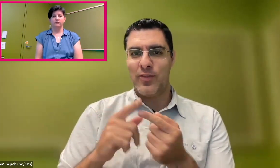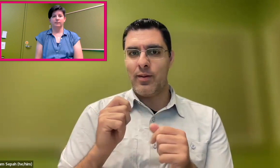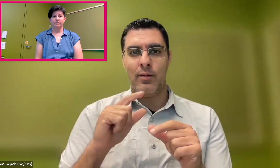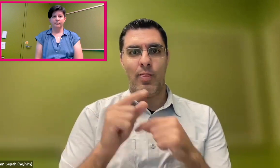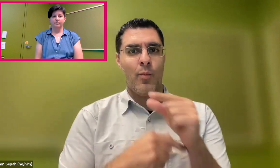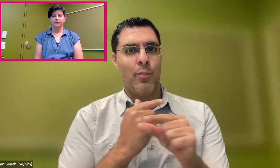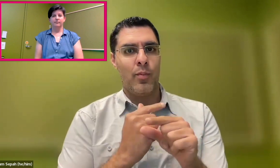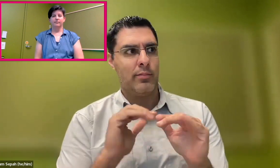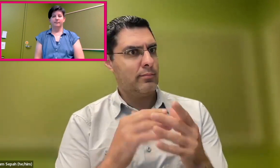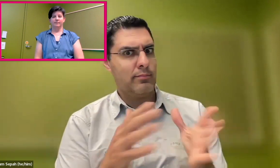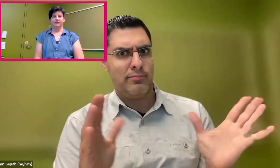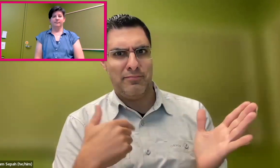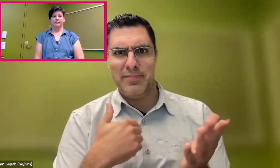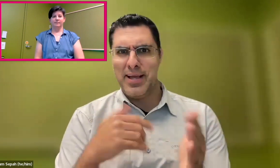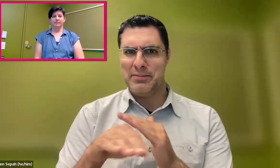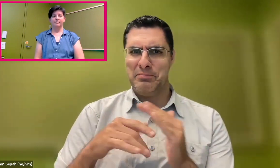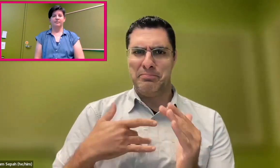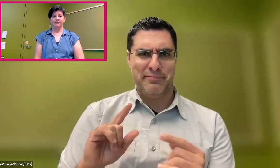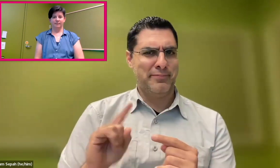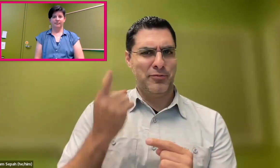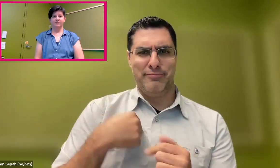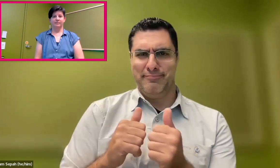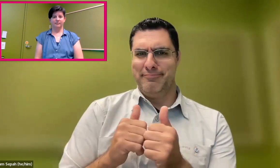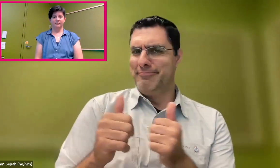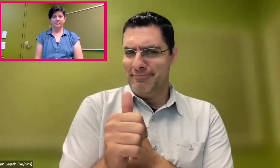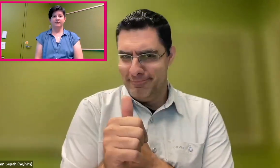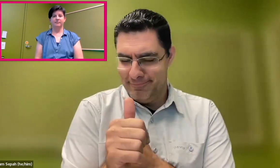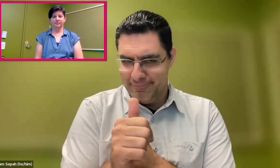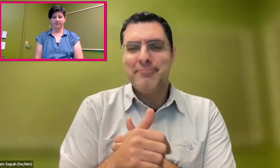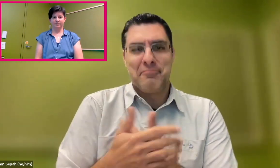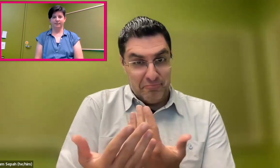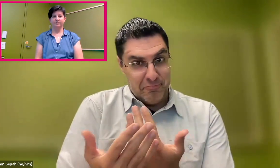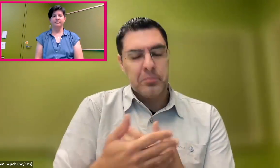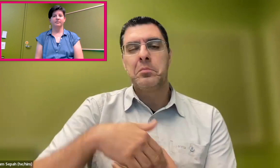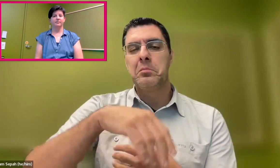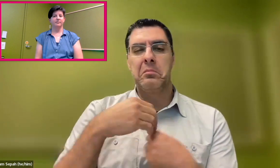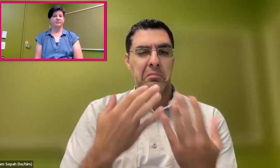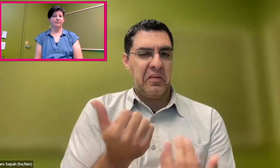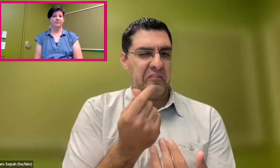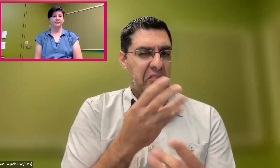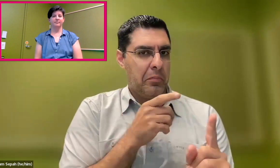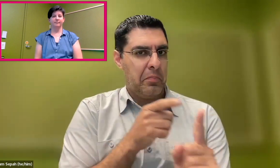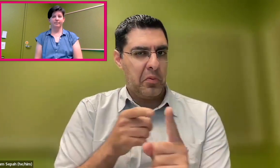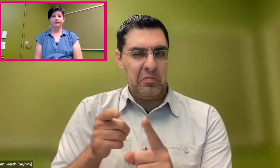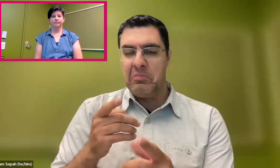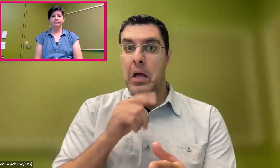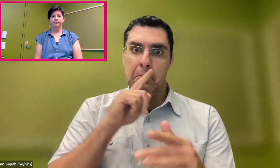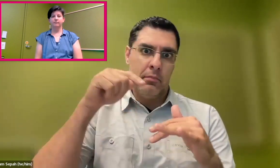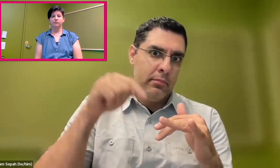is ahead of the game, in terms of technology. We're often, in this space, the first to arrive at a solution.